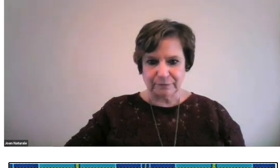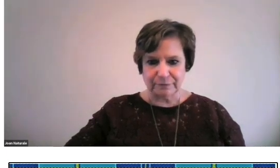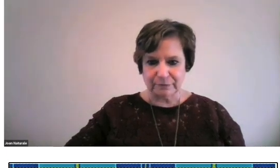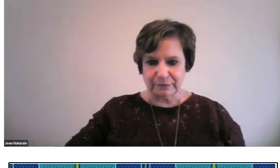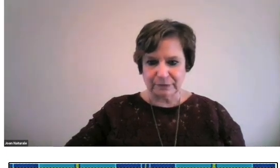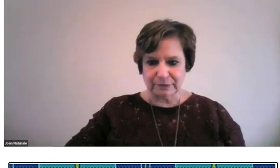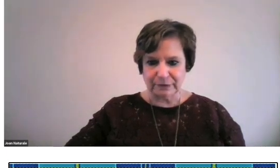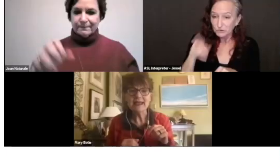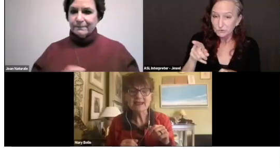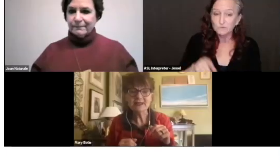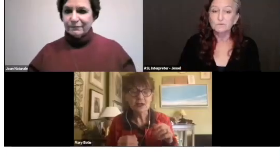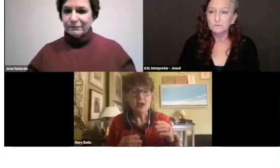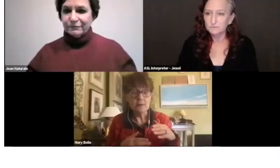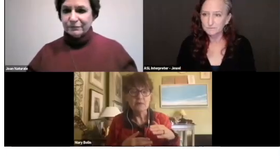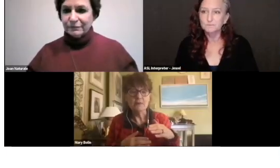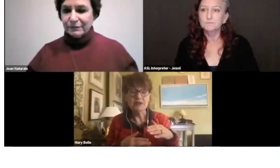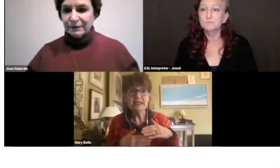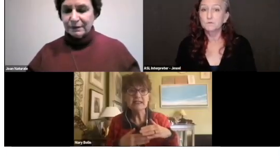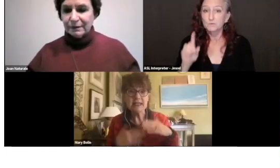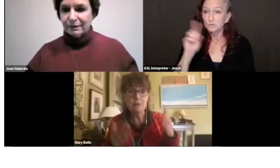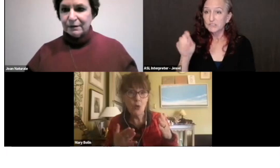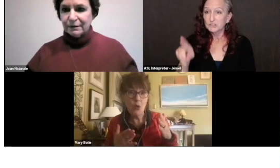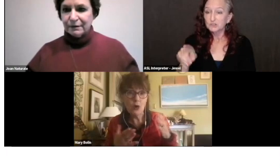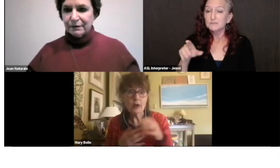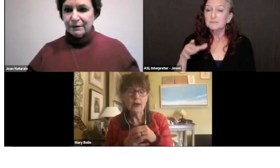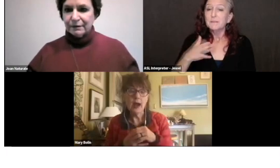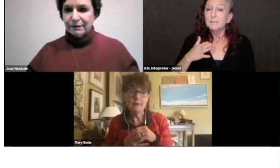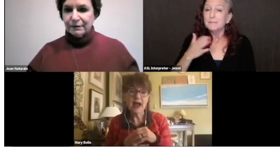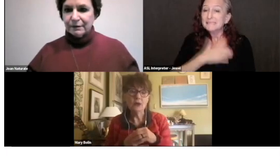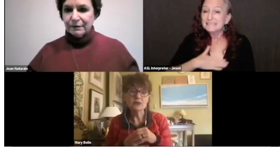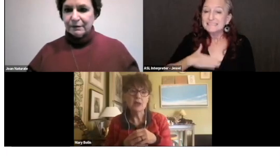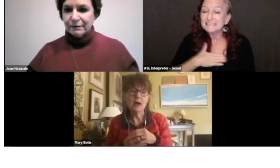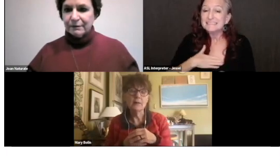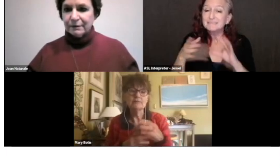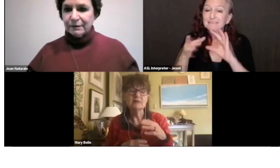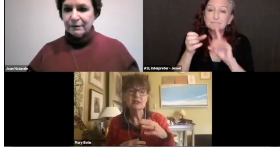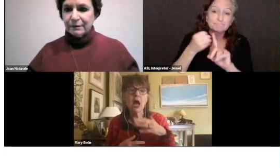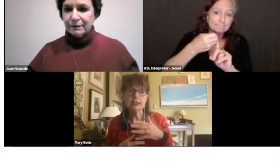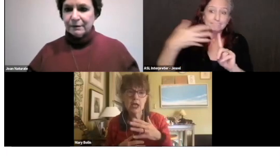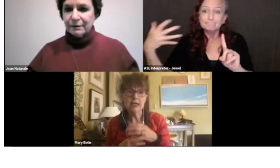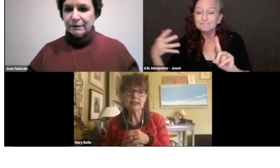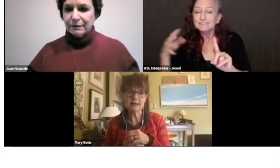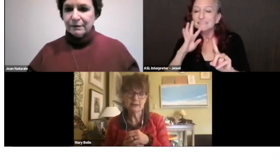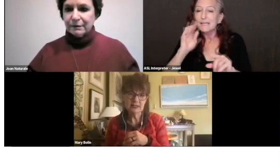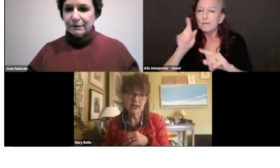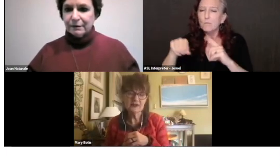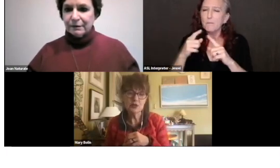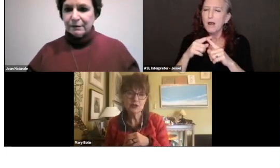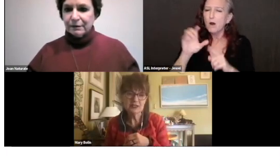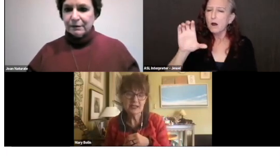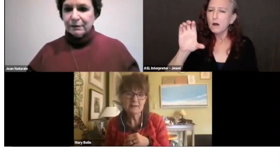Okay. It is, "Please say more about colonizing the deaf community."